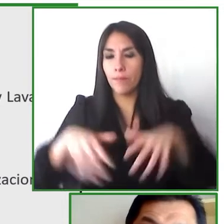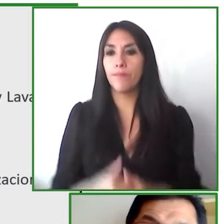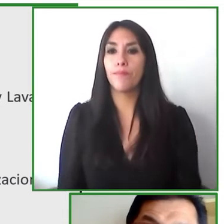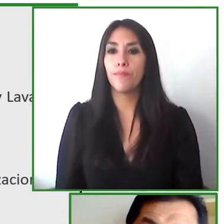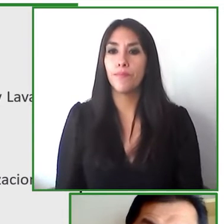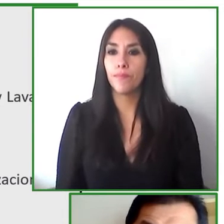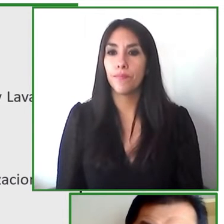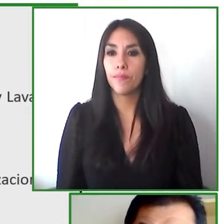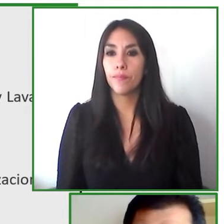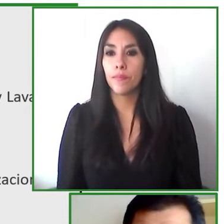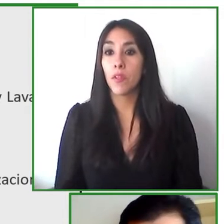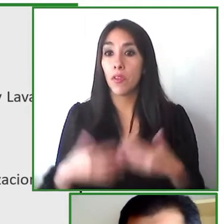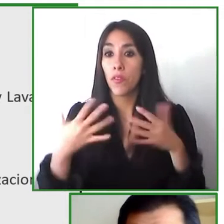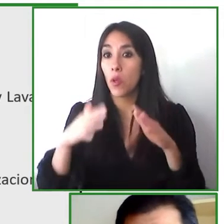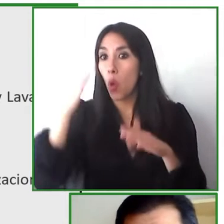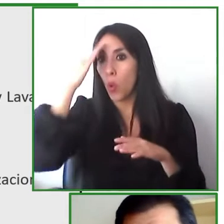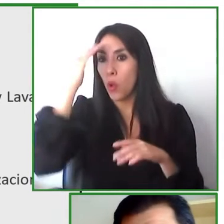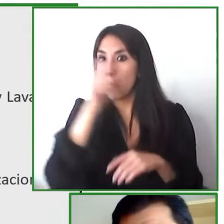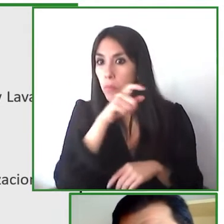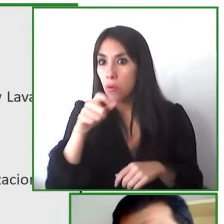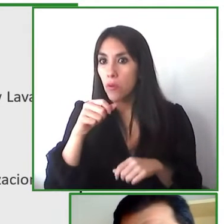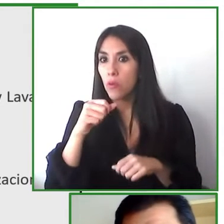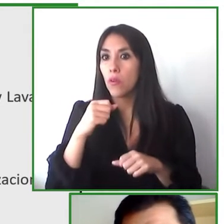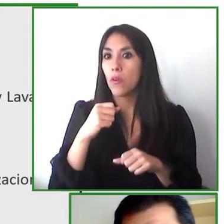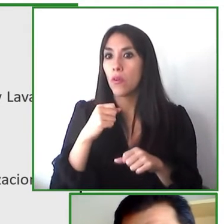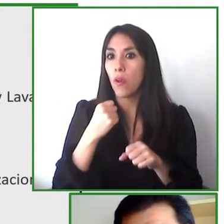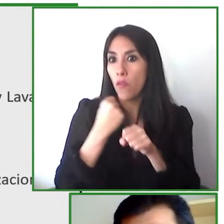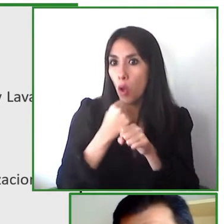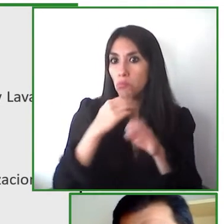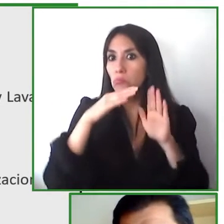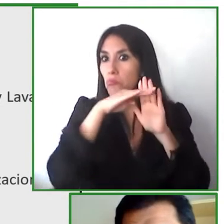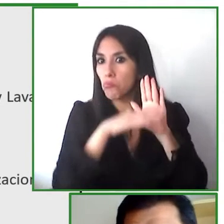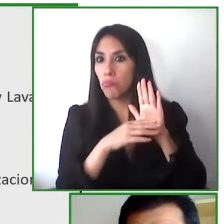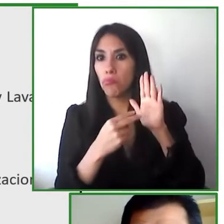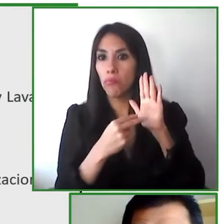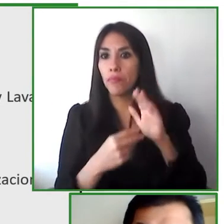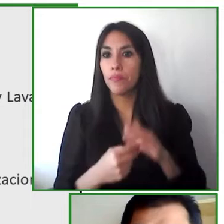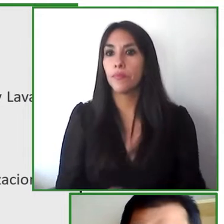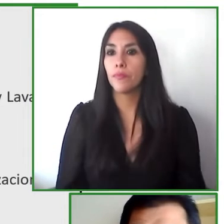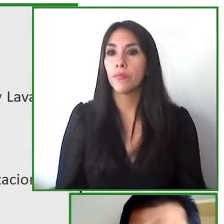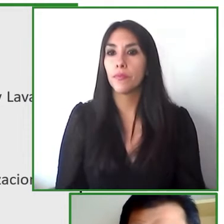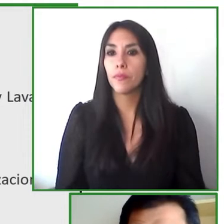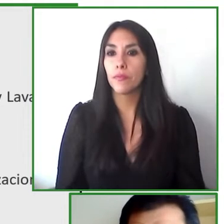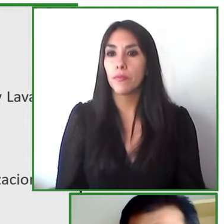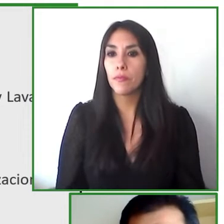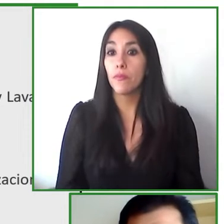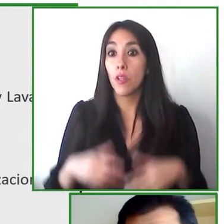our model is based on a licensed system it's an sas